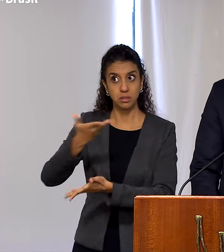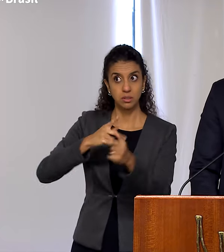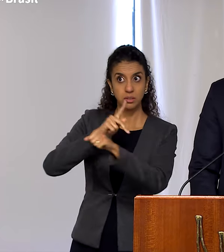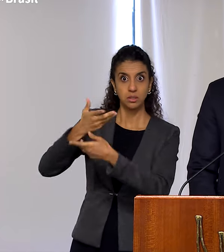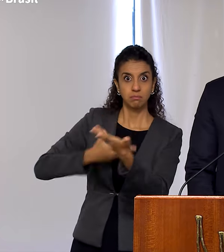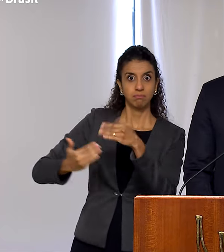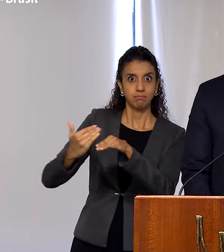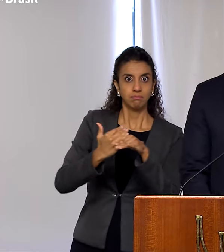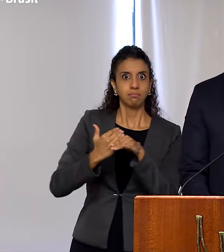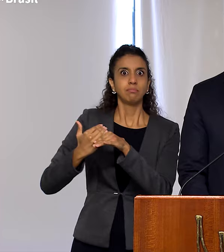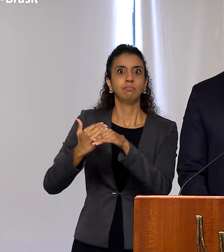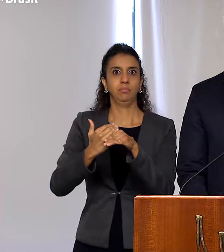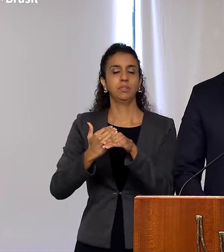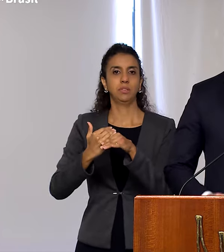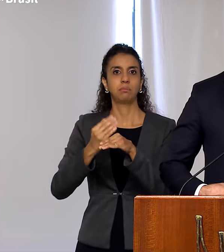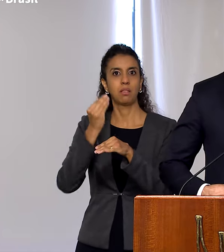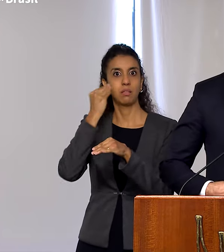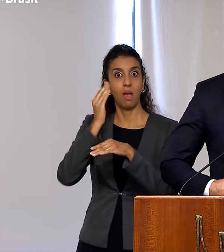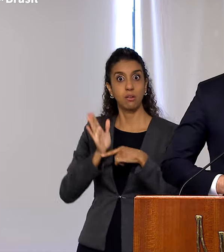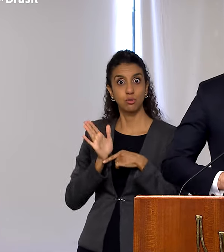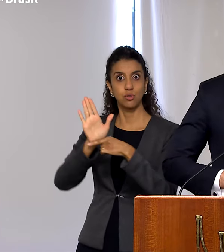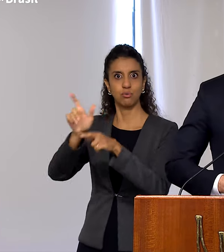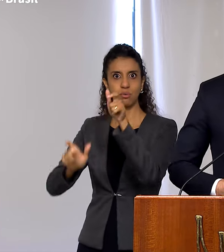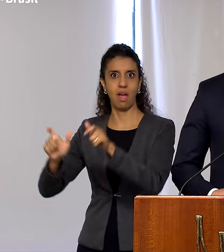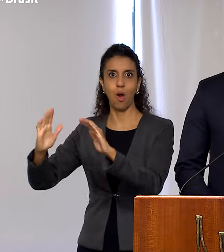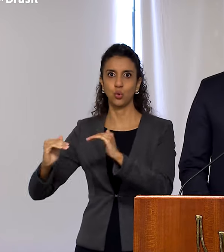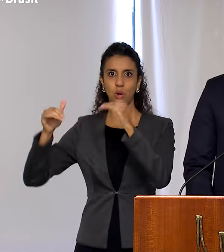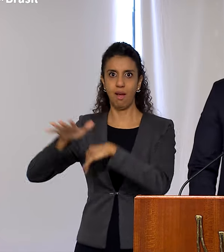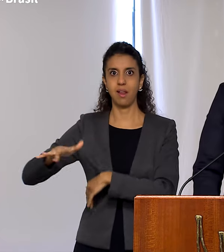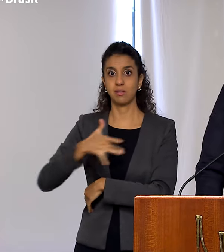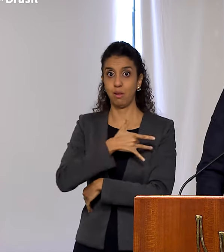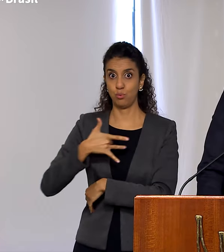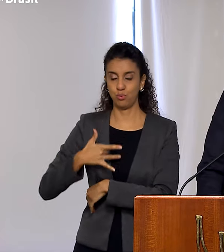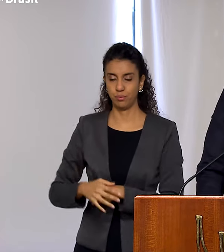to meet the demands of health authorities.